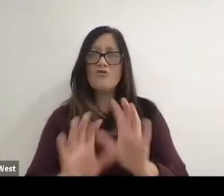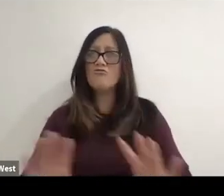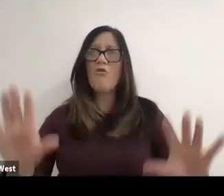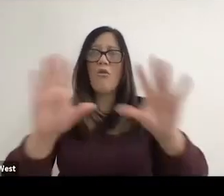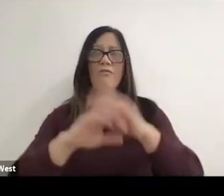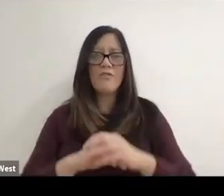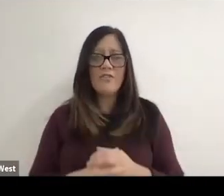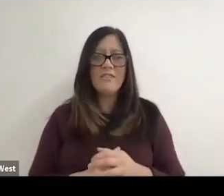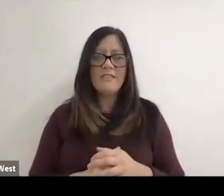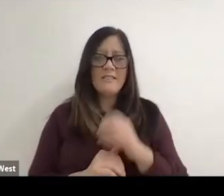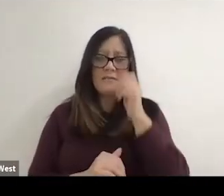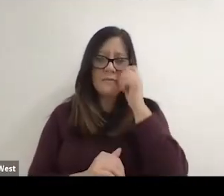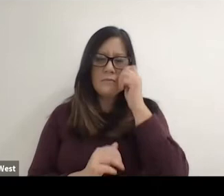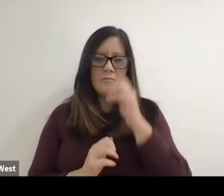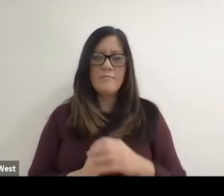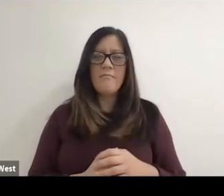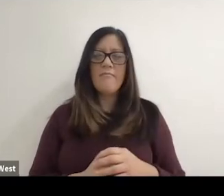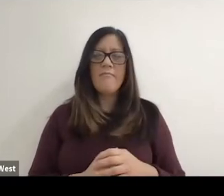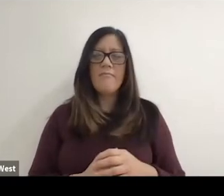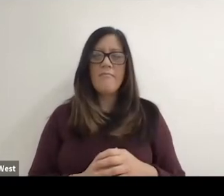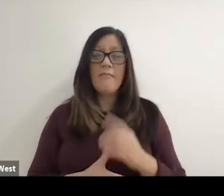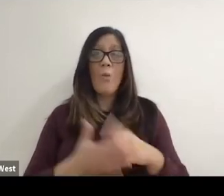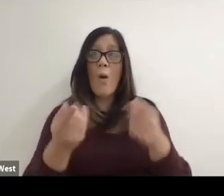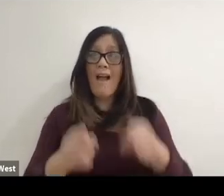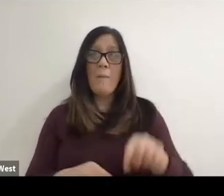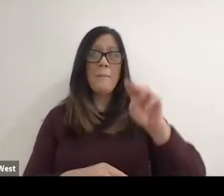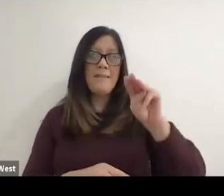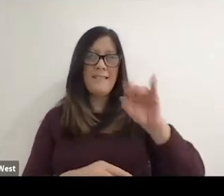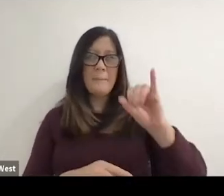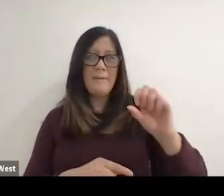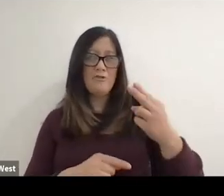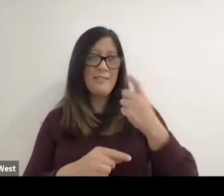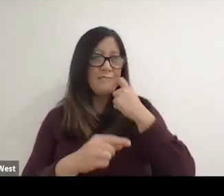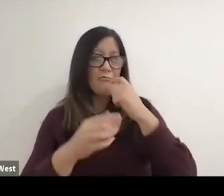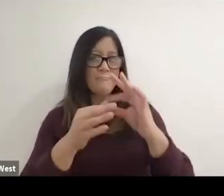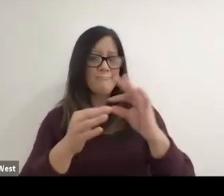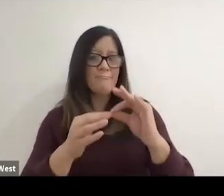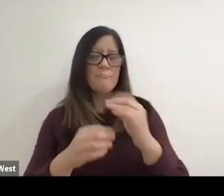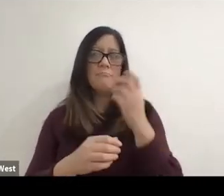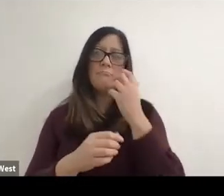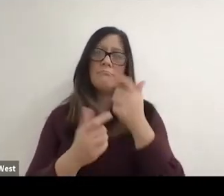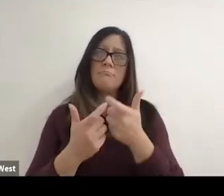another event that happened in Grand Rapids was a big deal for me to where I just